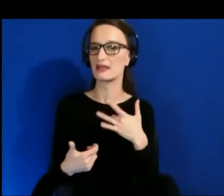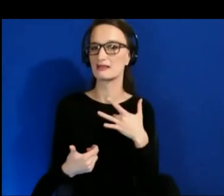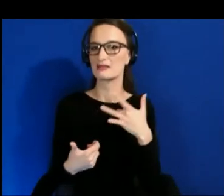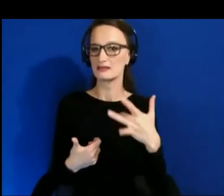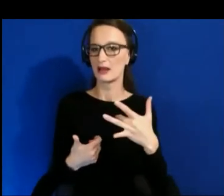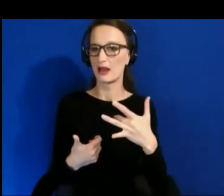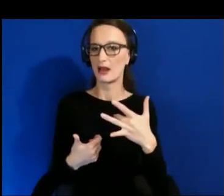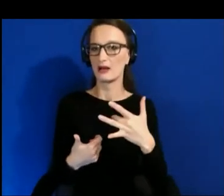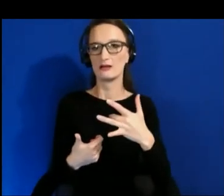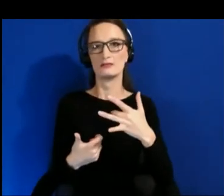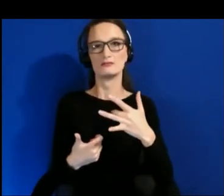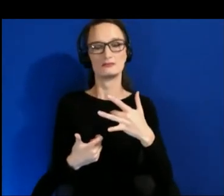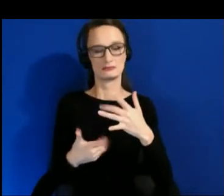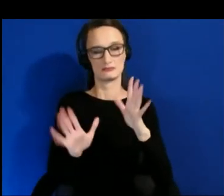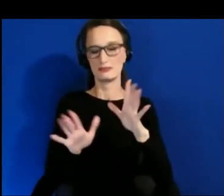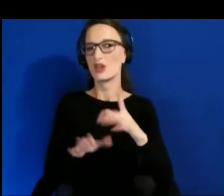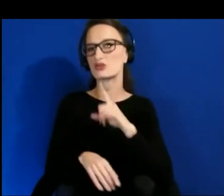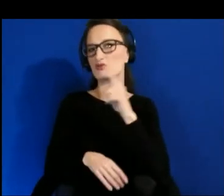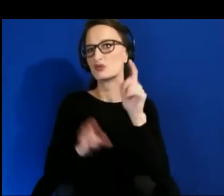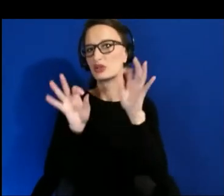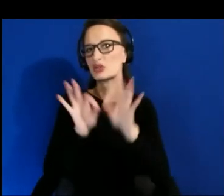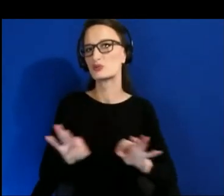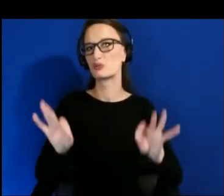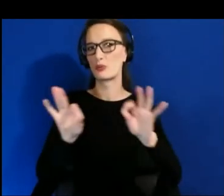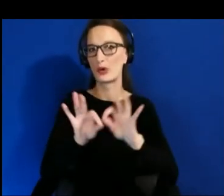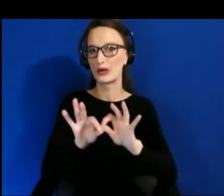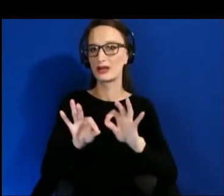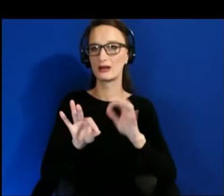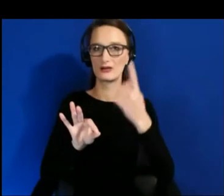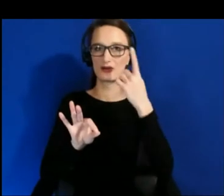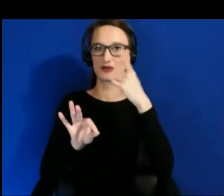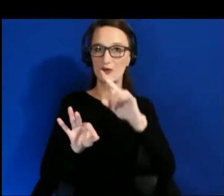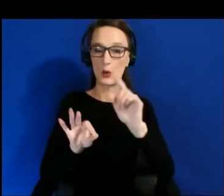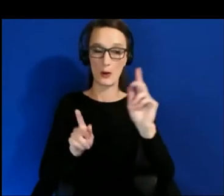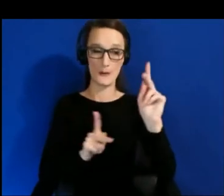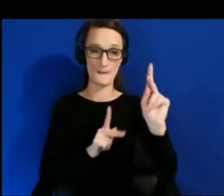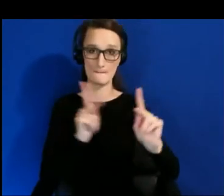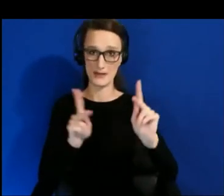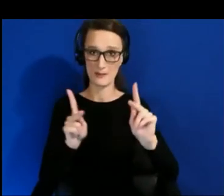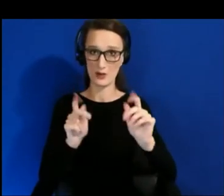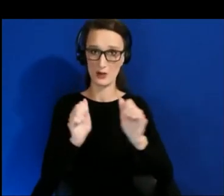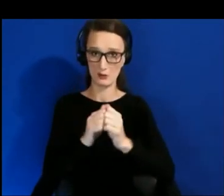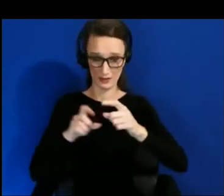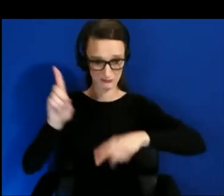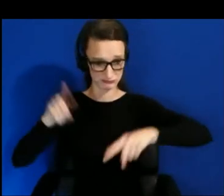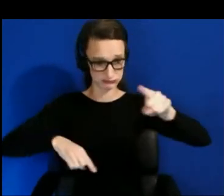to get the perspective of people from a very diverse background because if we don't, we're